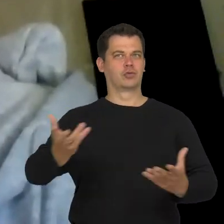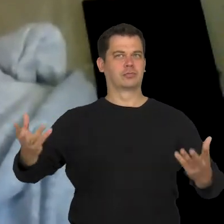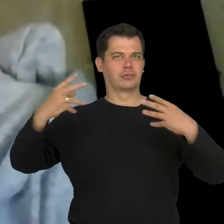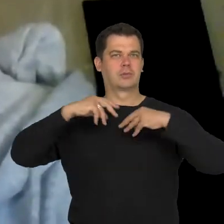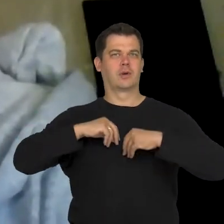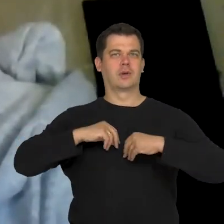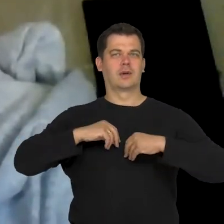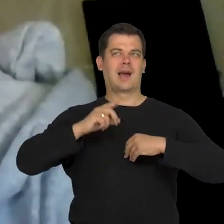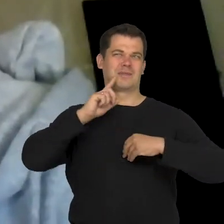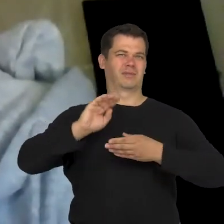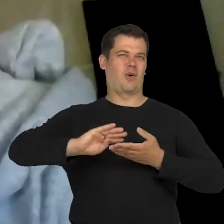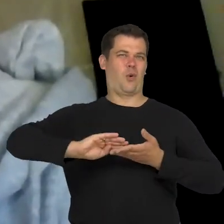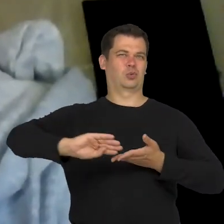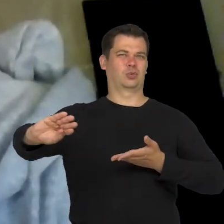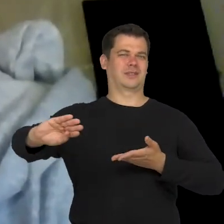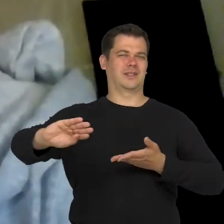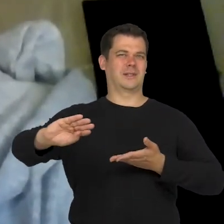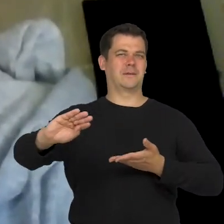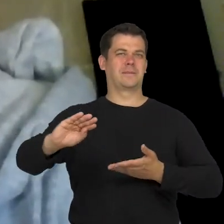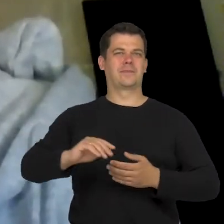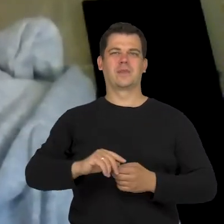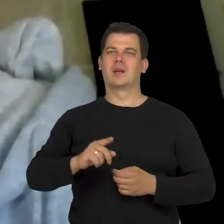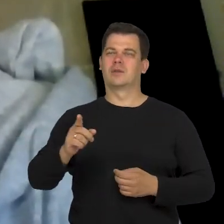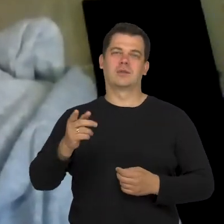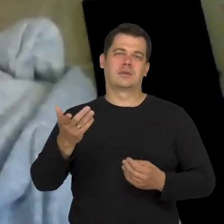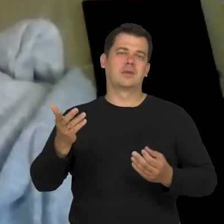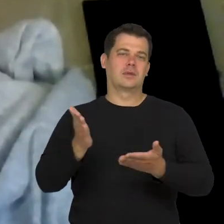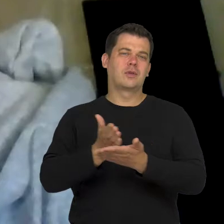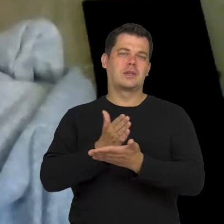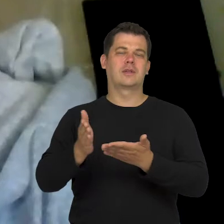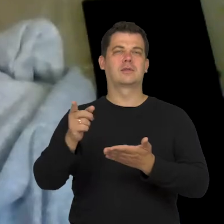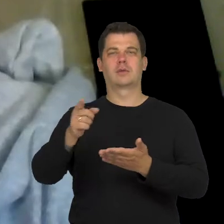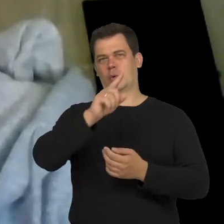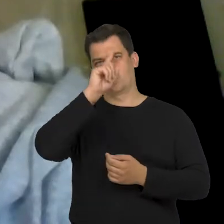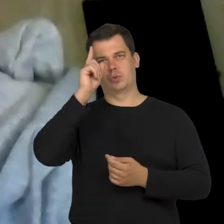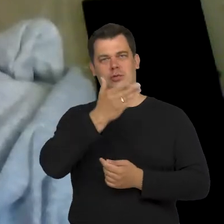This rejection is different for everyone.